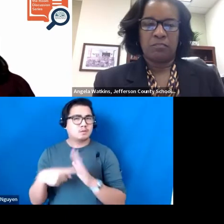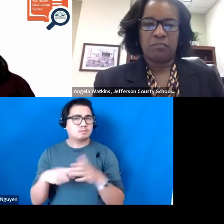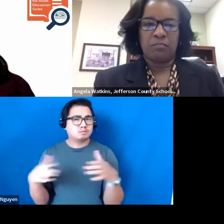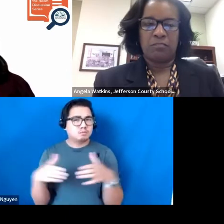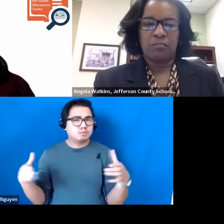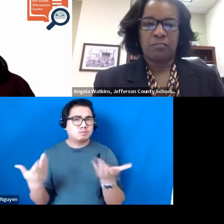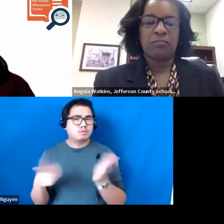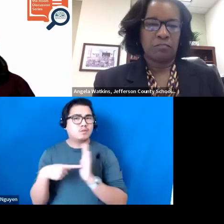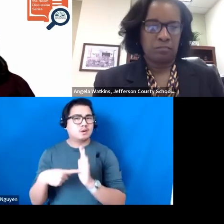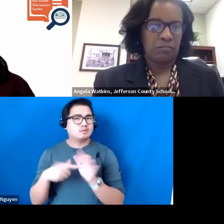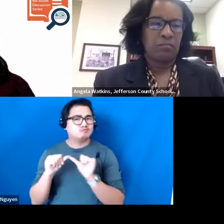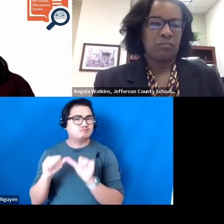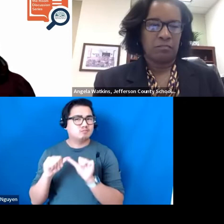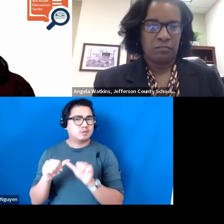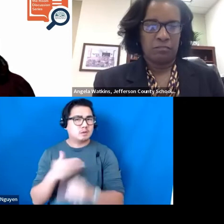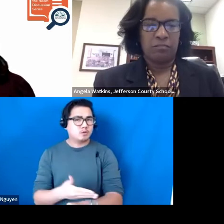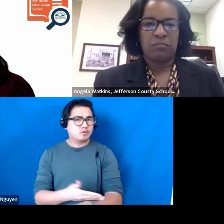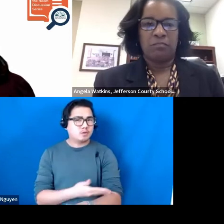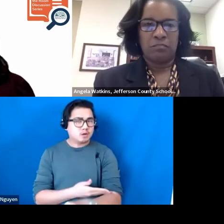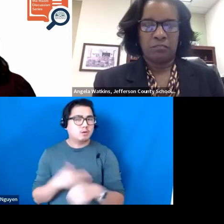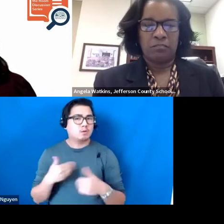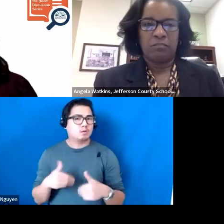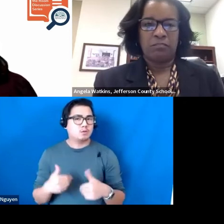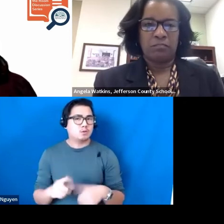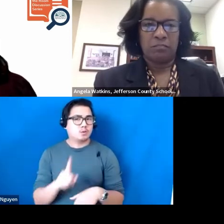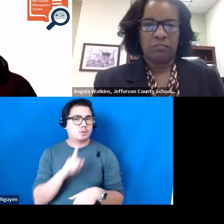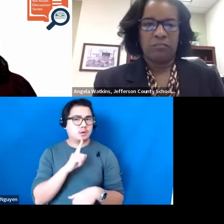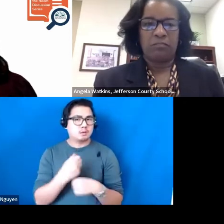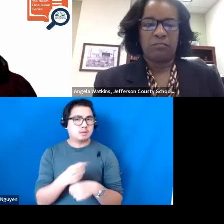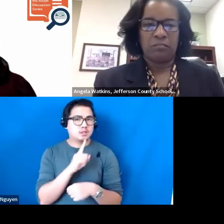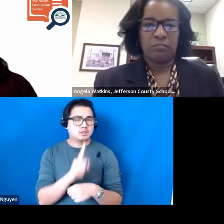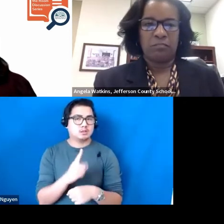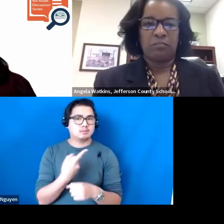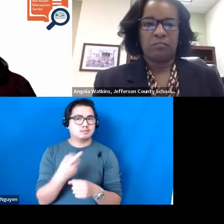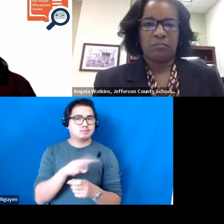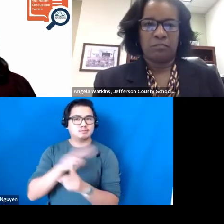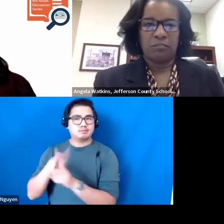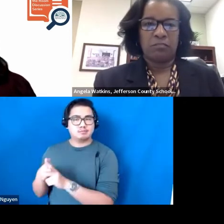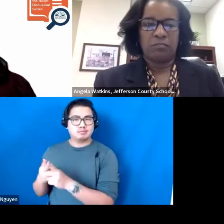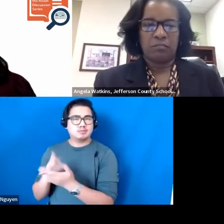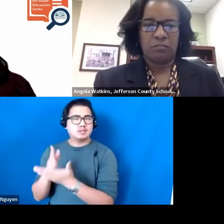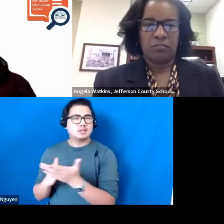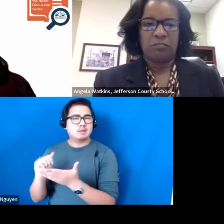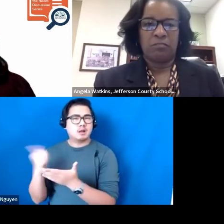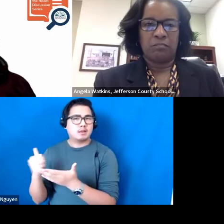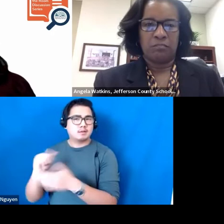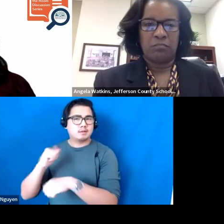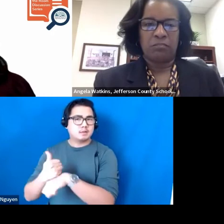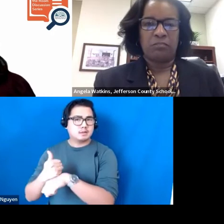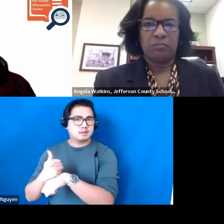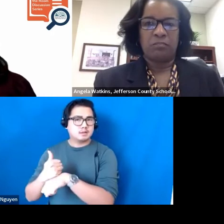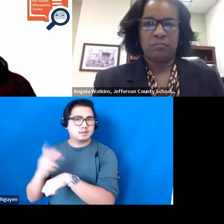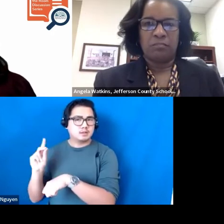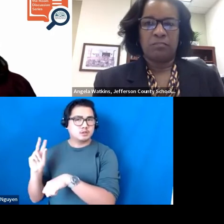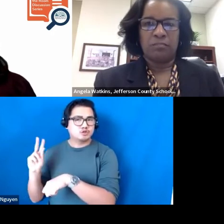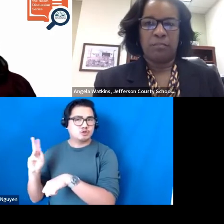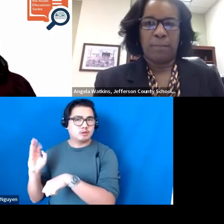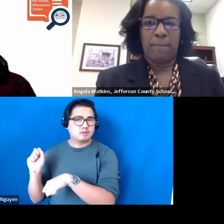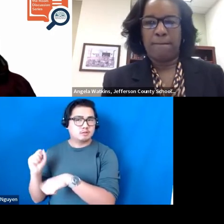coherence, and Continuous Improvement really map onto other implementation drivers that have